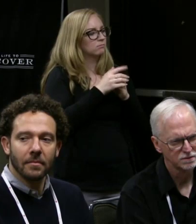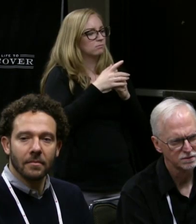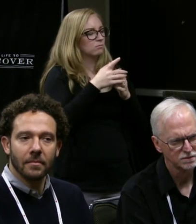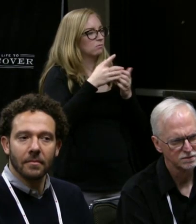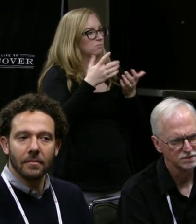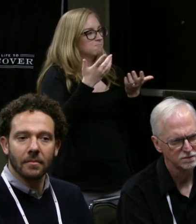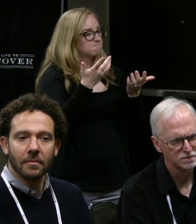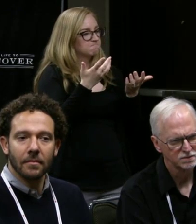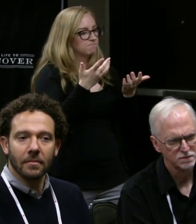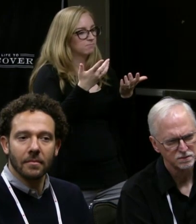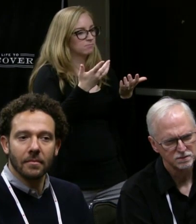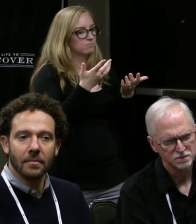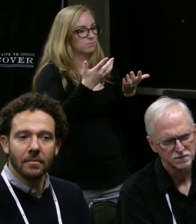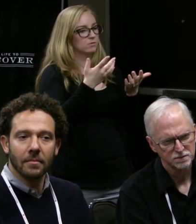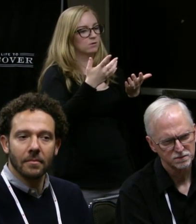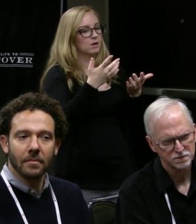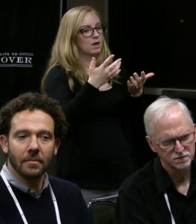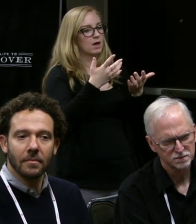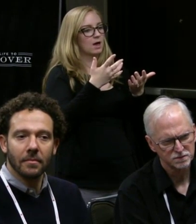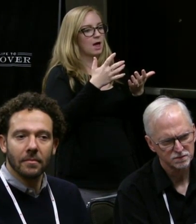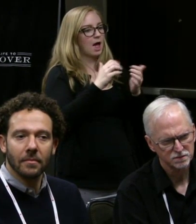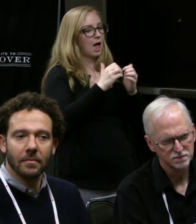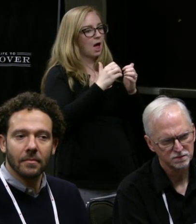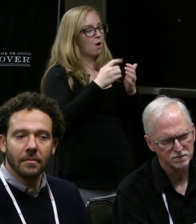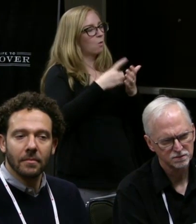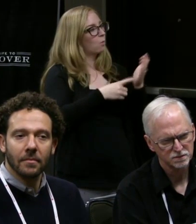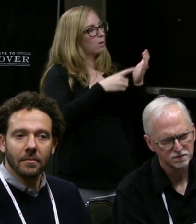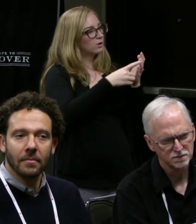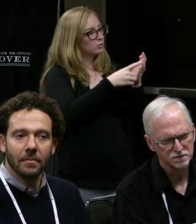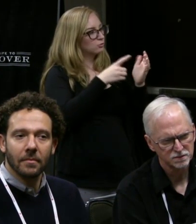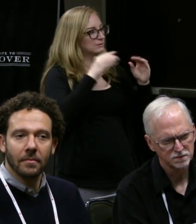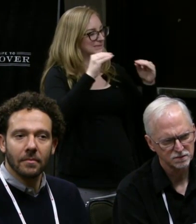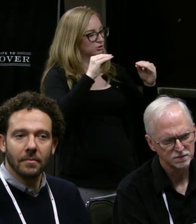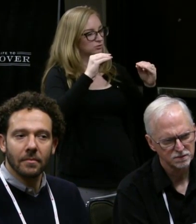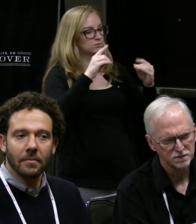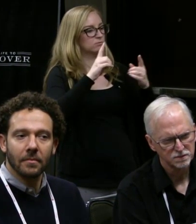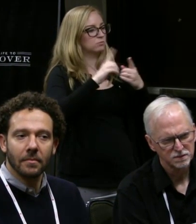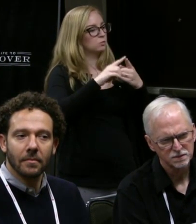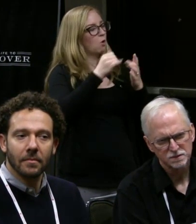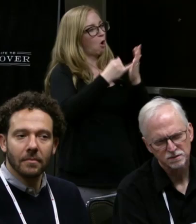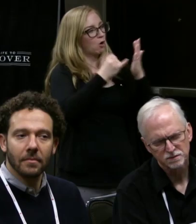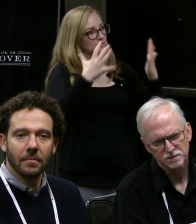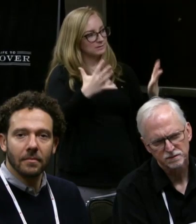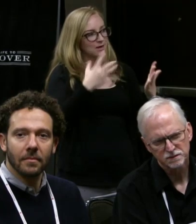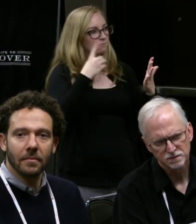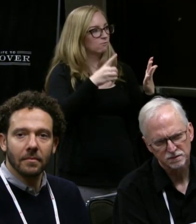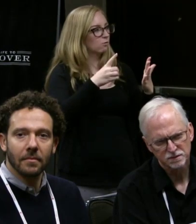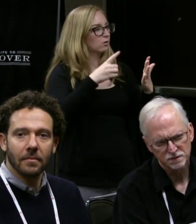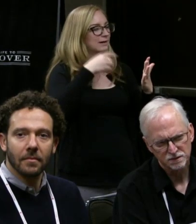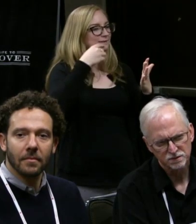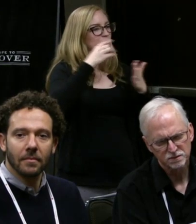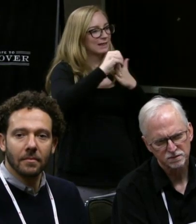impart onto the next generation of hearing leaders, performers,